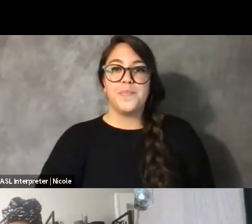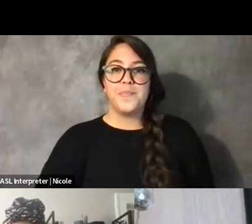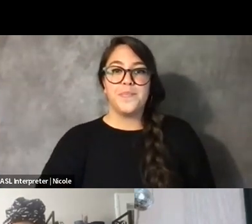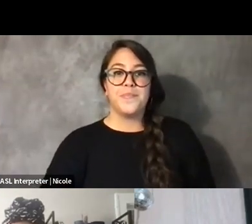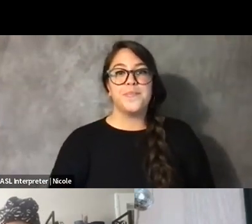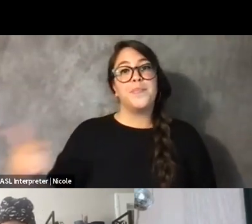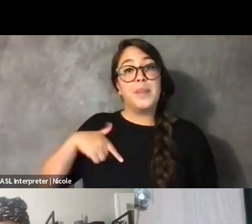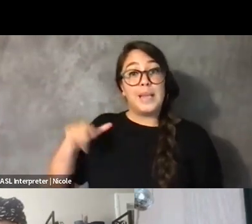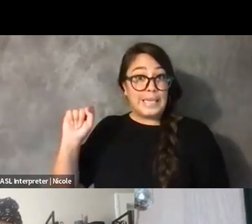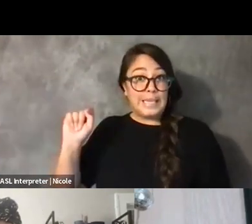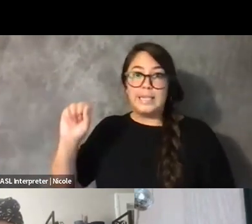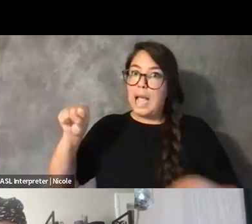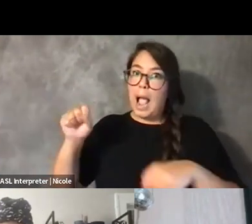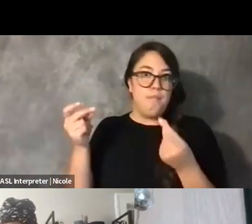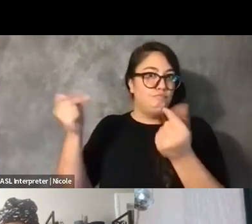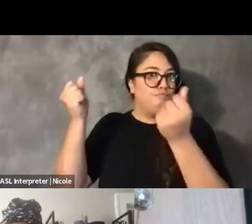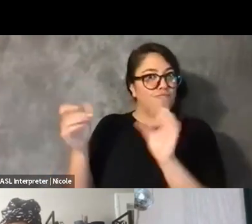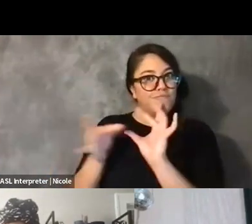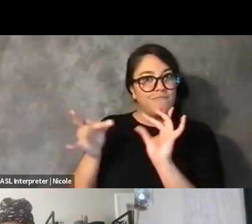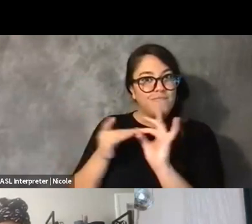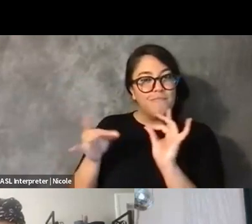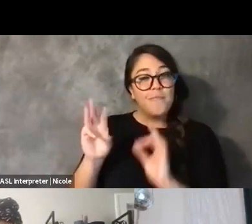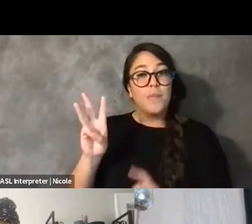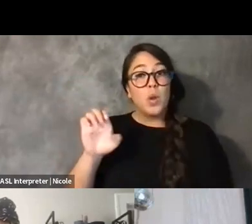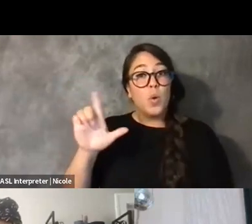I could go quickly, Wellness Check that I wrote --